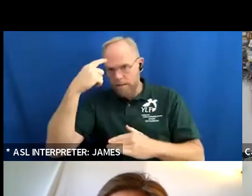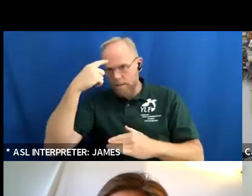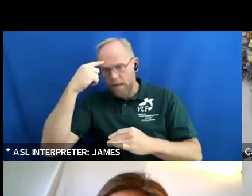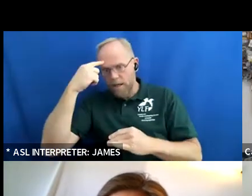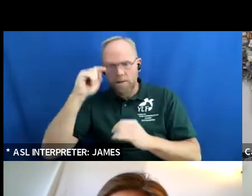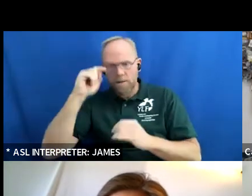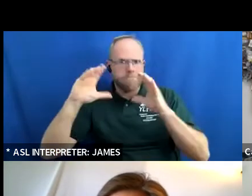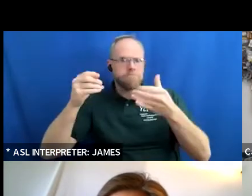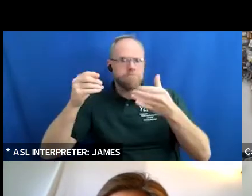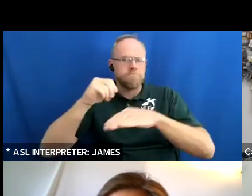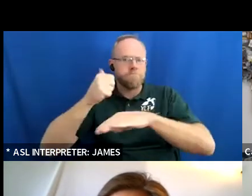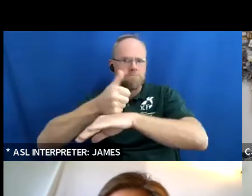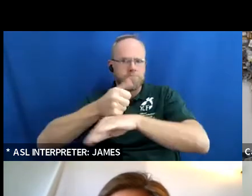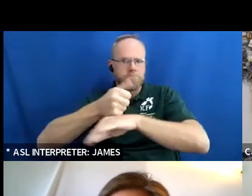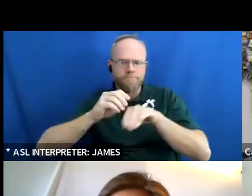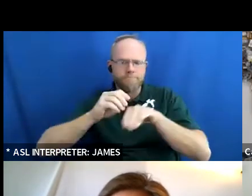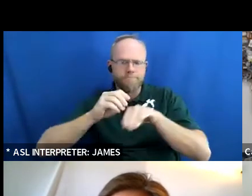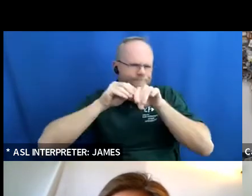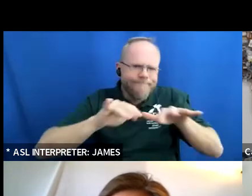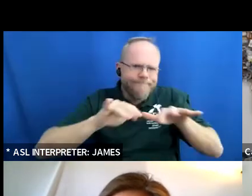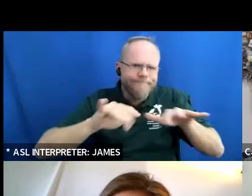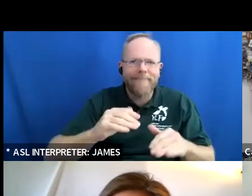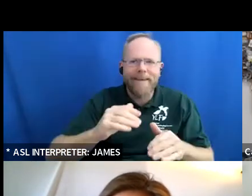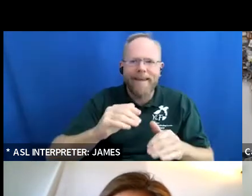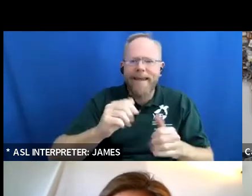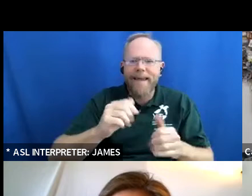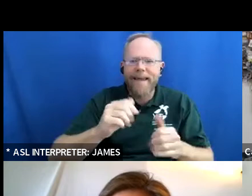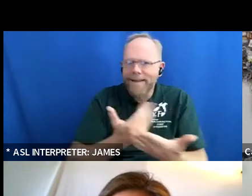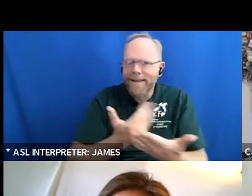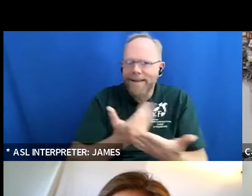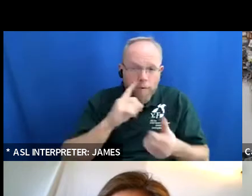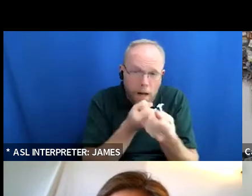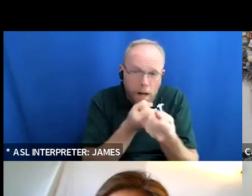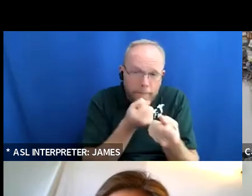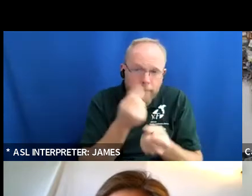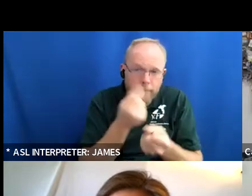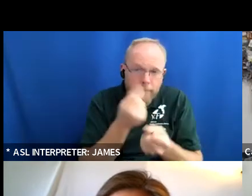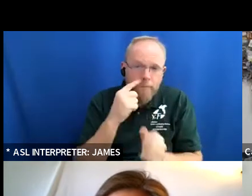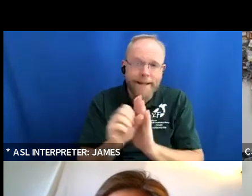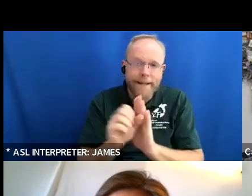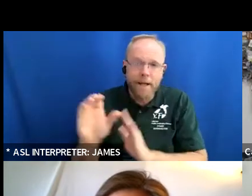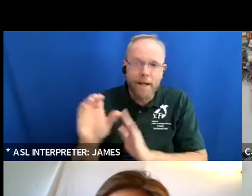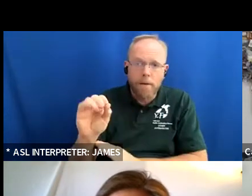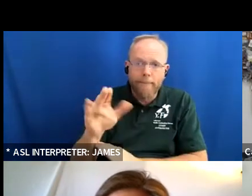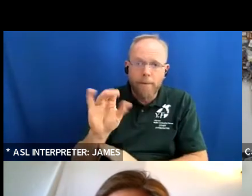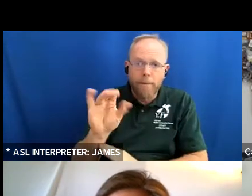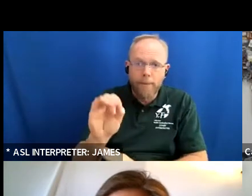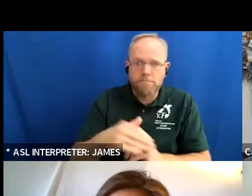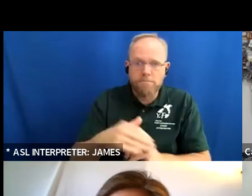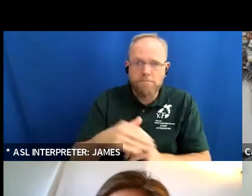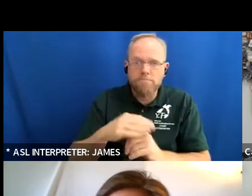my advocacy that i've done in ohio really trying to bring people living with disabilities together